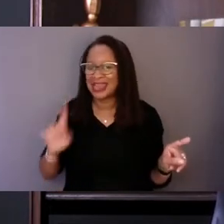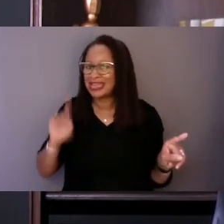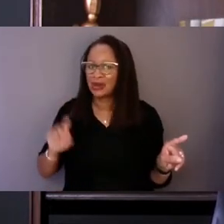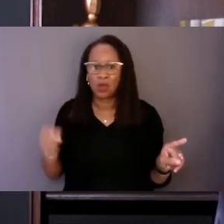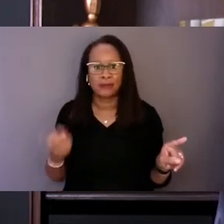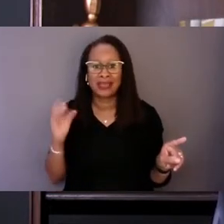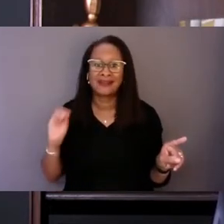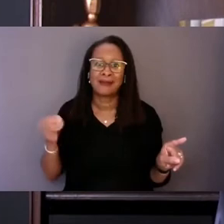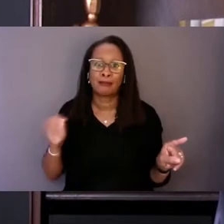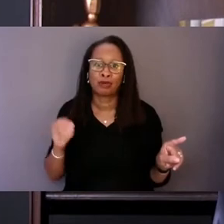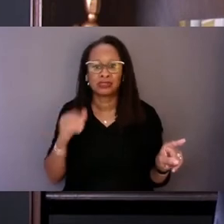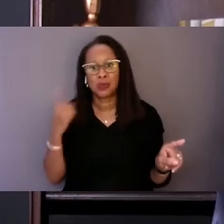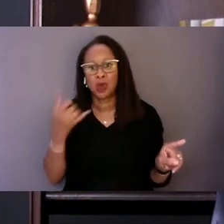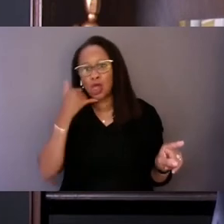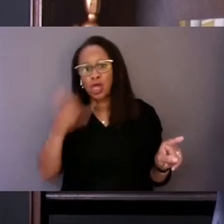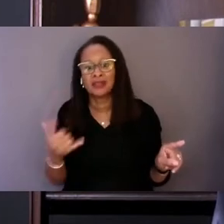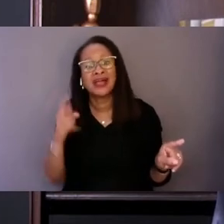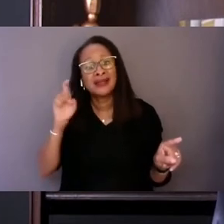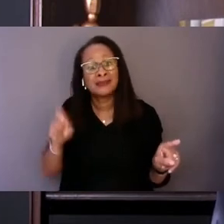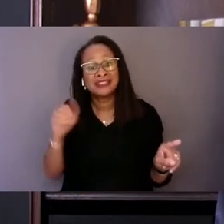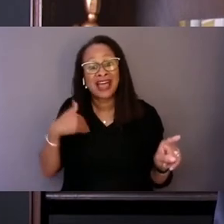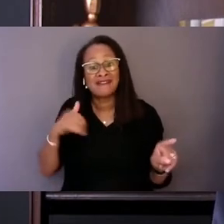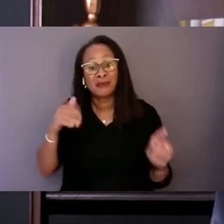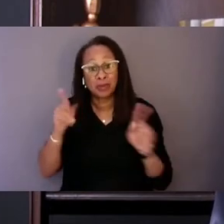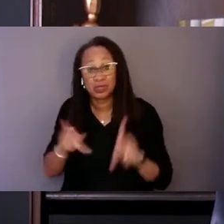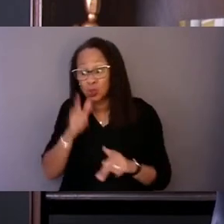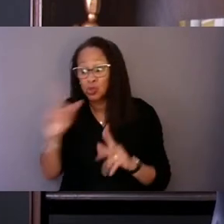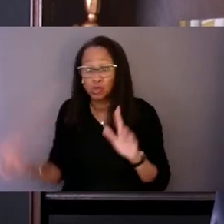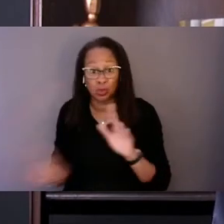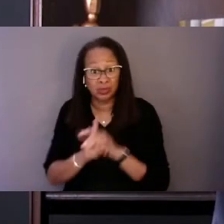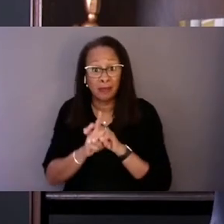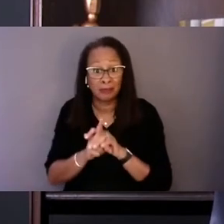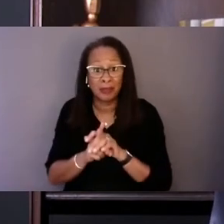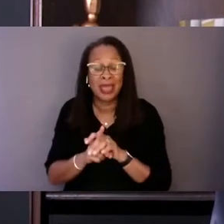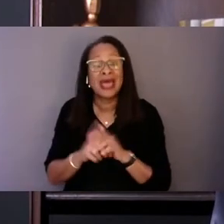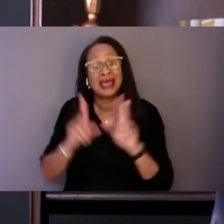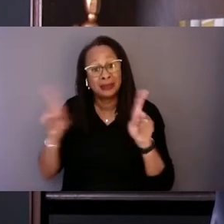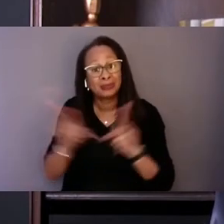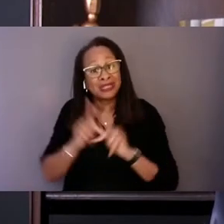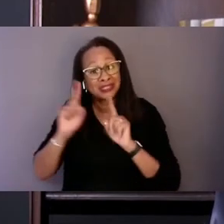There must also be someone to come and somewhere to go if you need it.